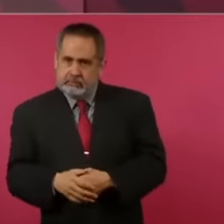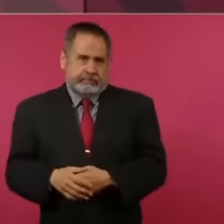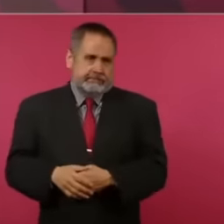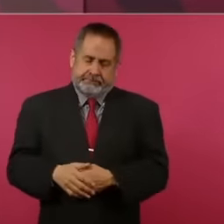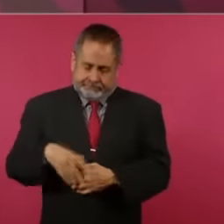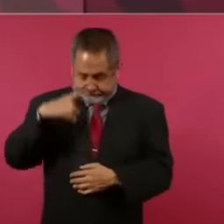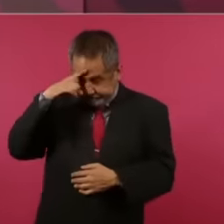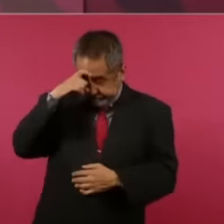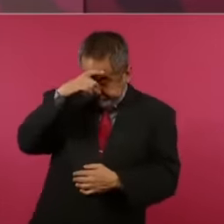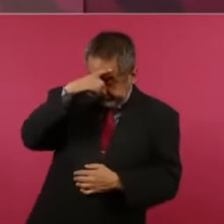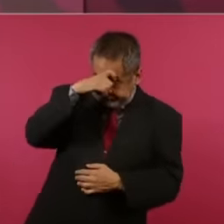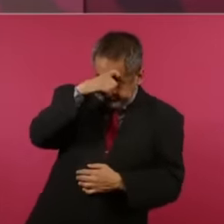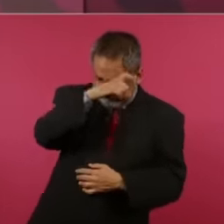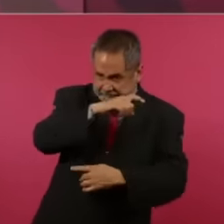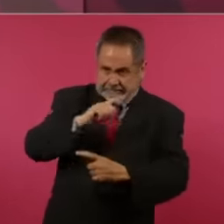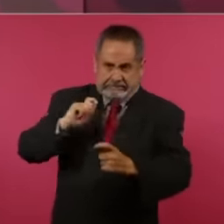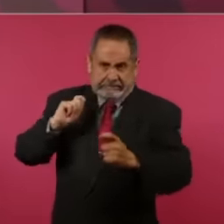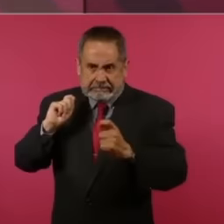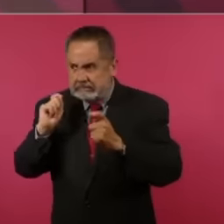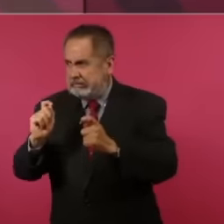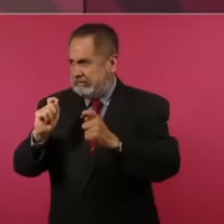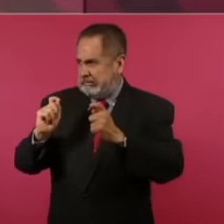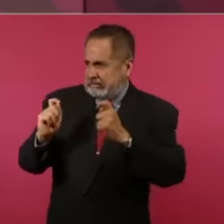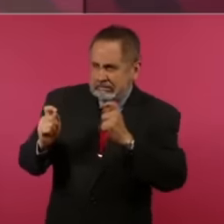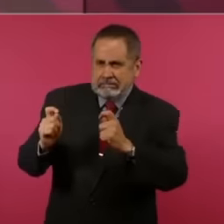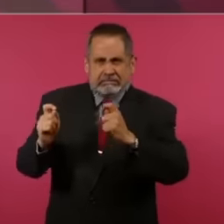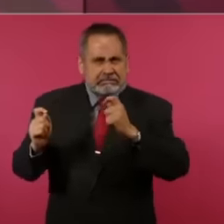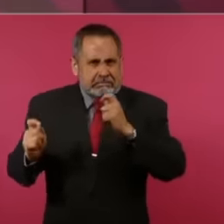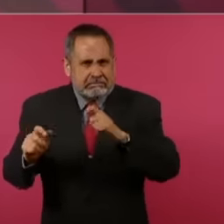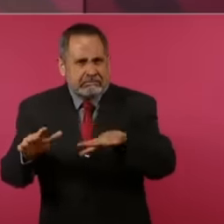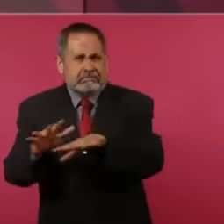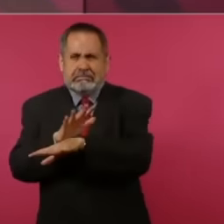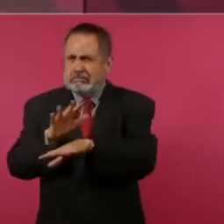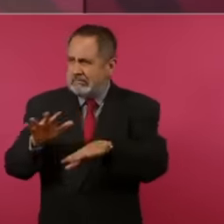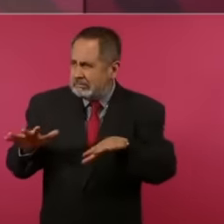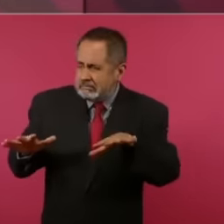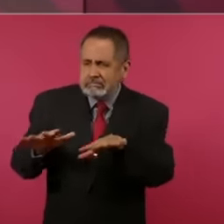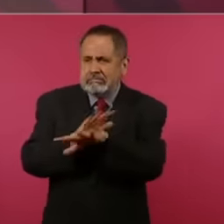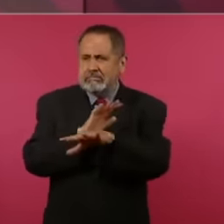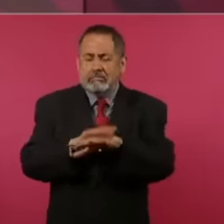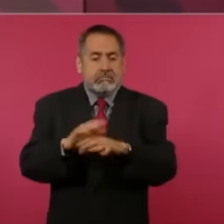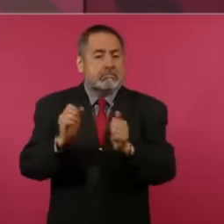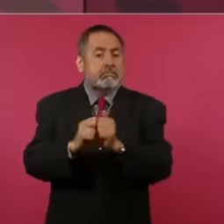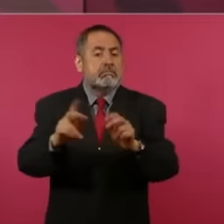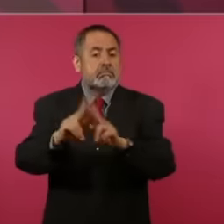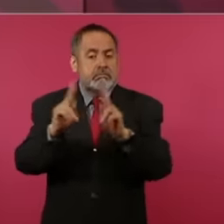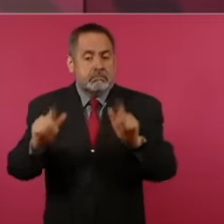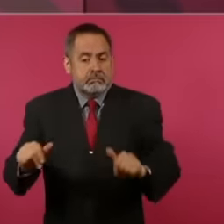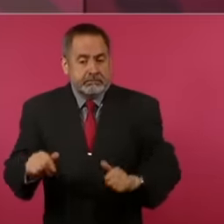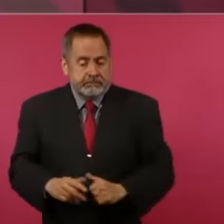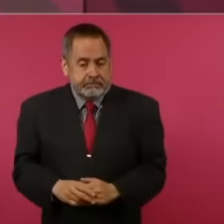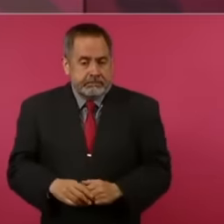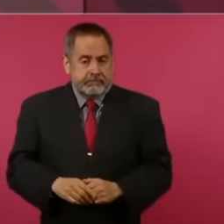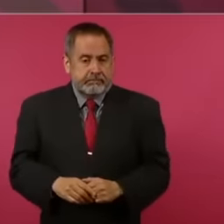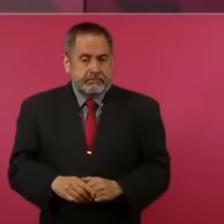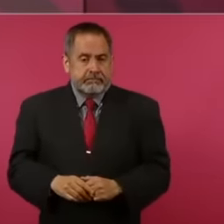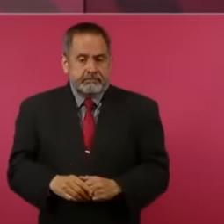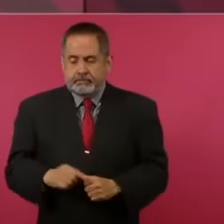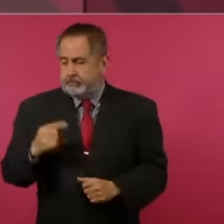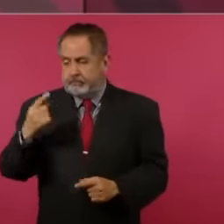in recent political history the one